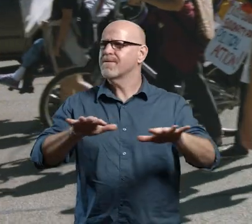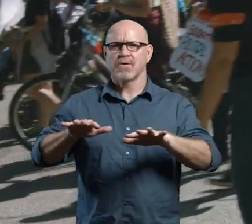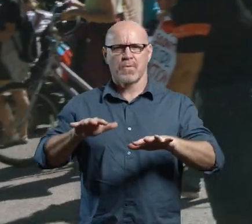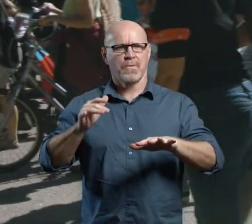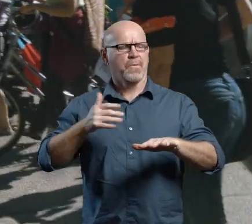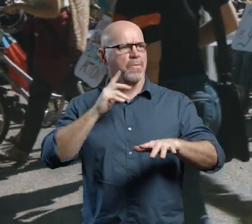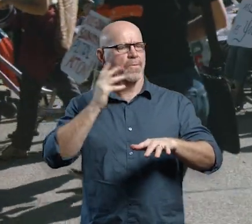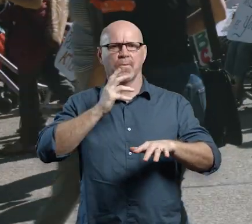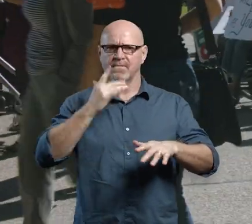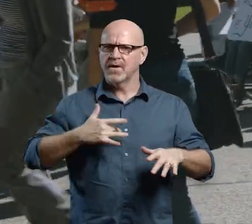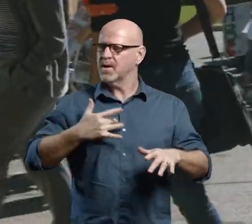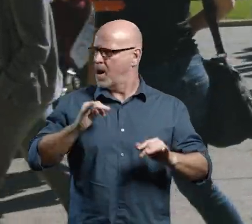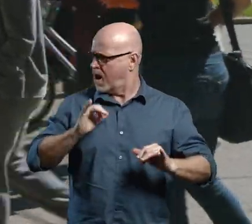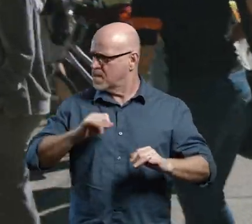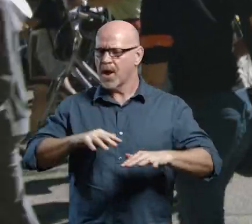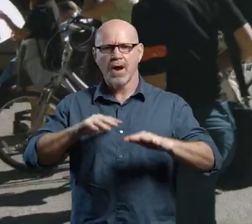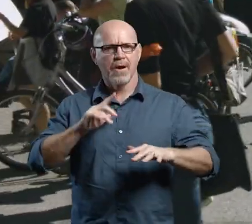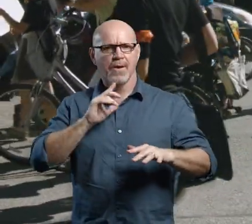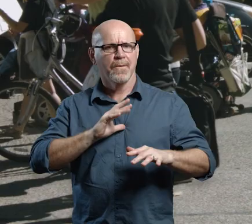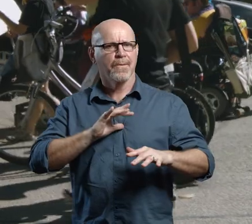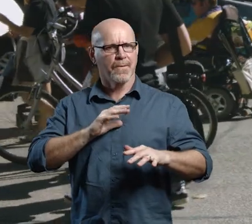wonderful and spectacular as well. But it's just that a moment when everything